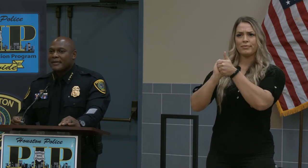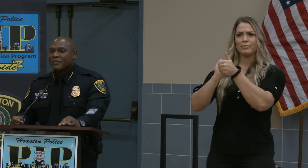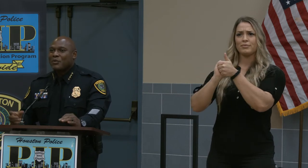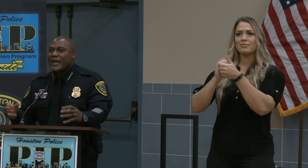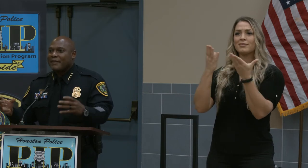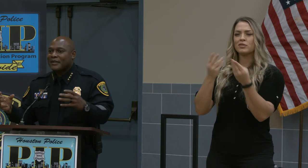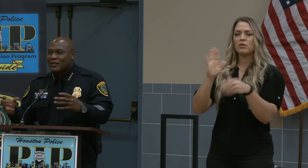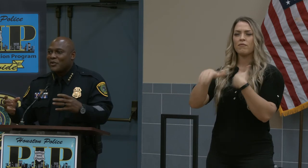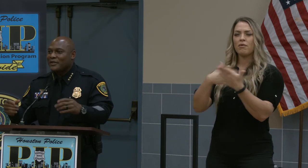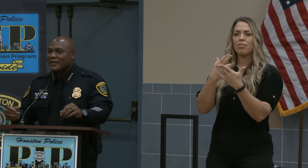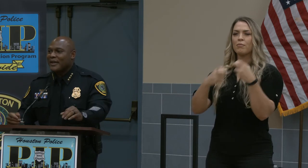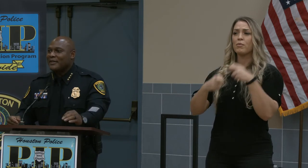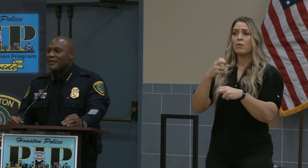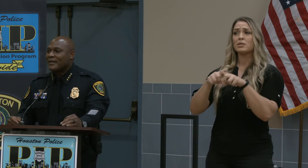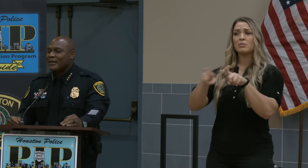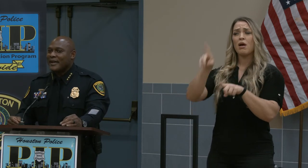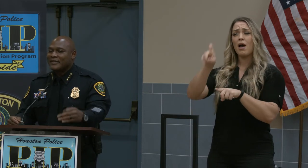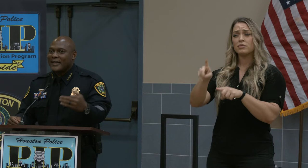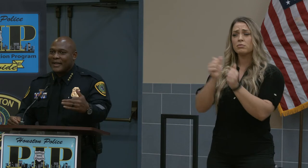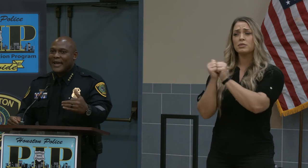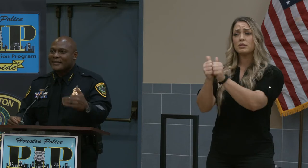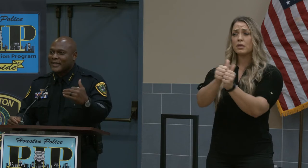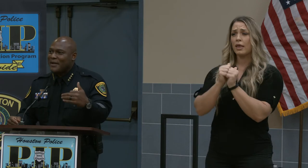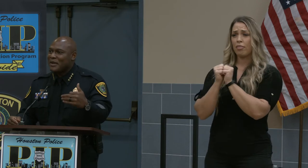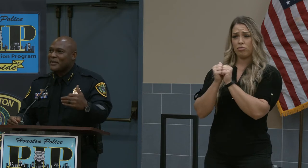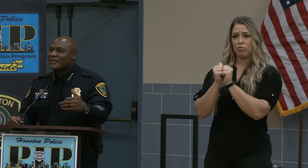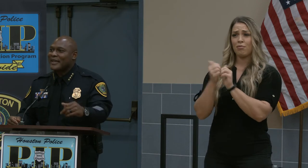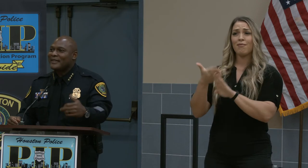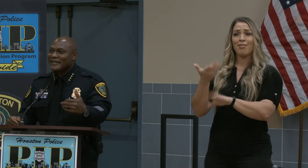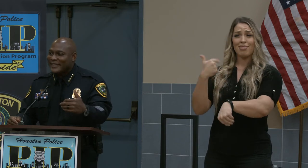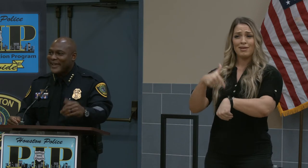but we have to do it together. I said last time and I'm going to say it today,